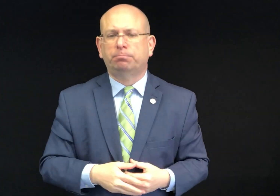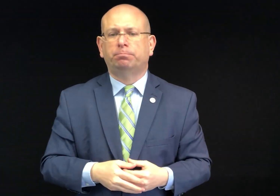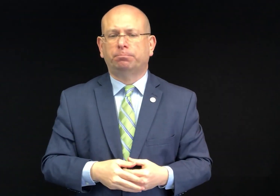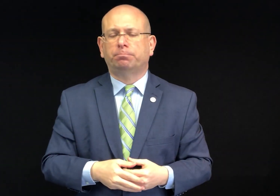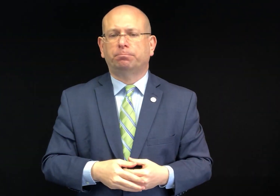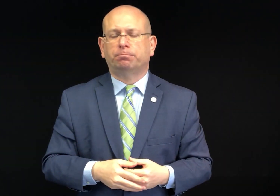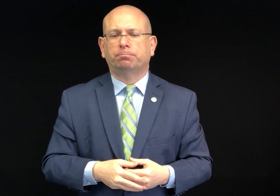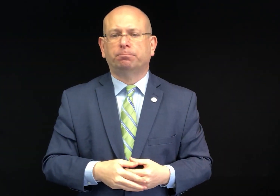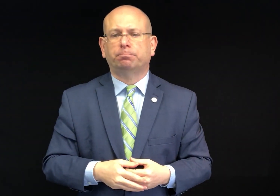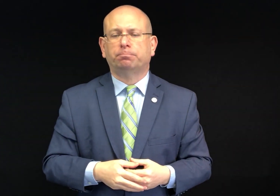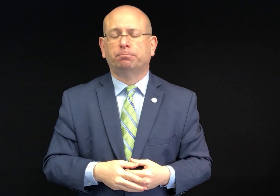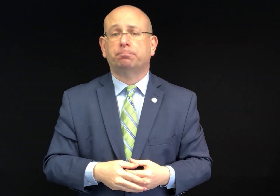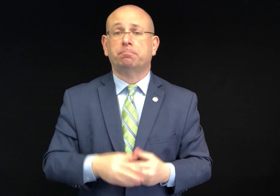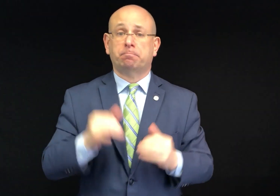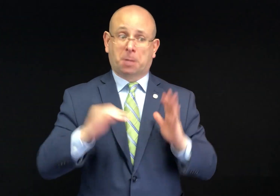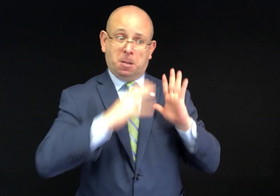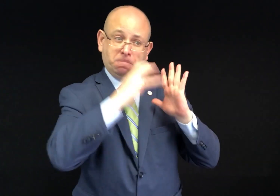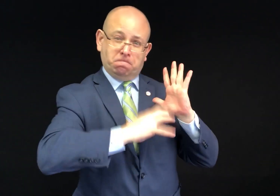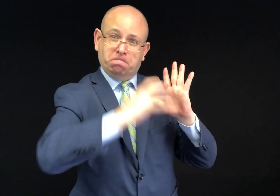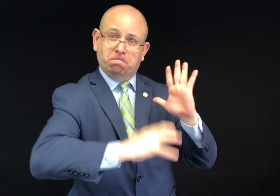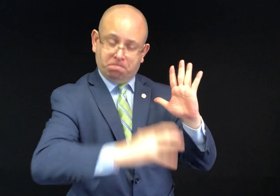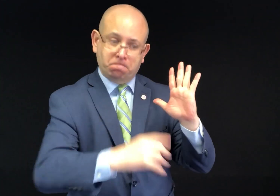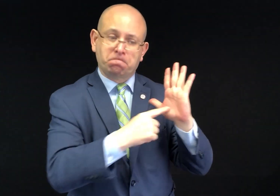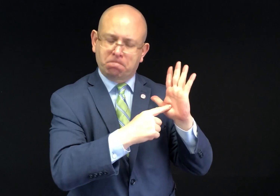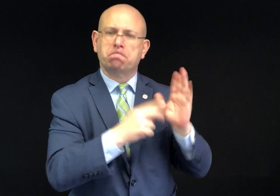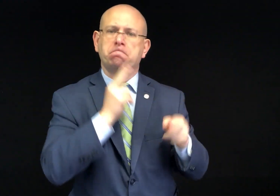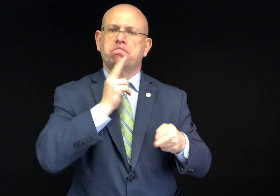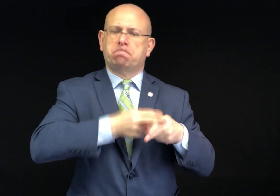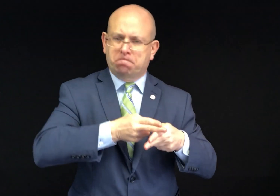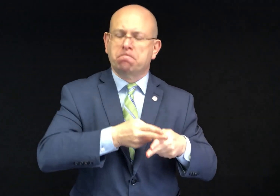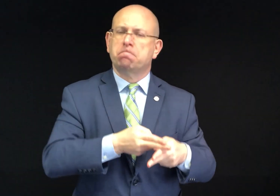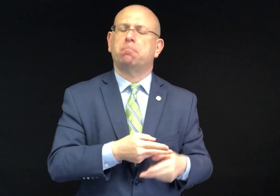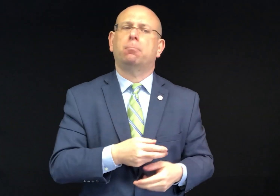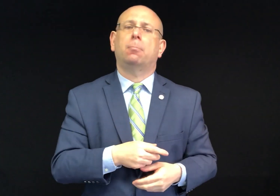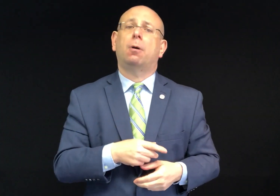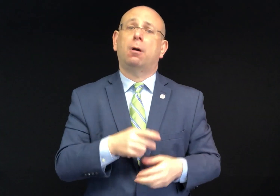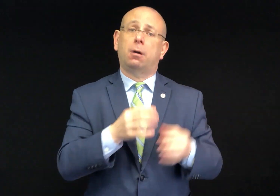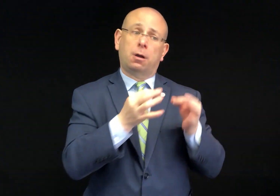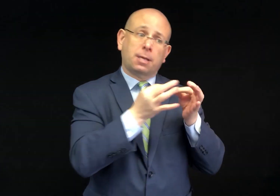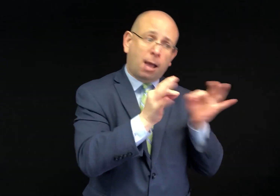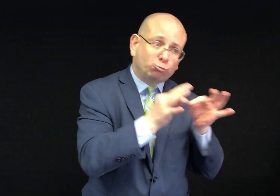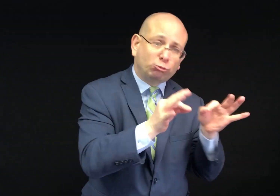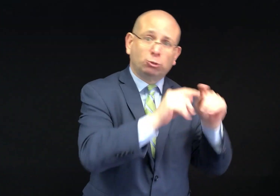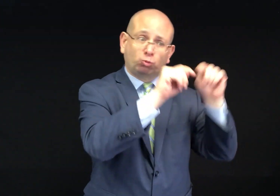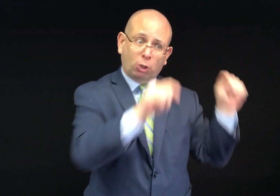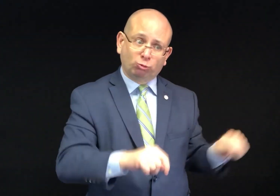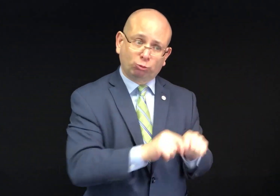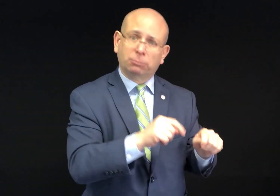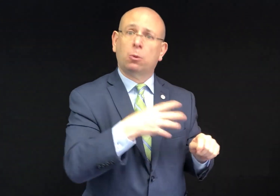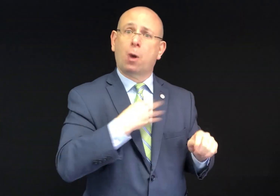The opinion also stated that captioning and transcripts that are provided by the White House